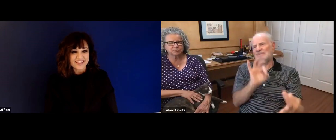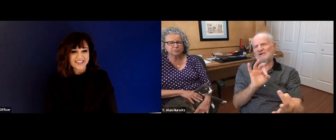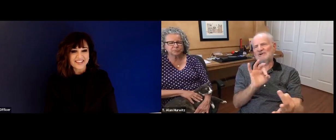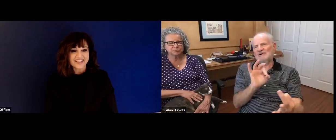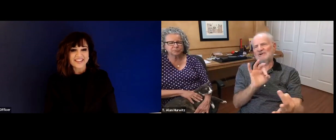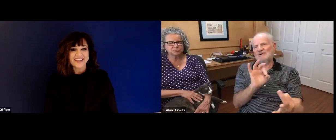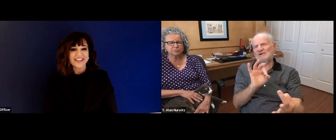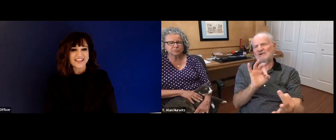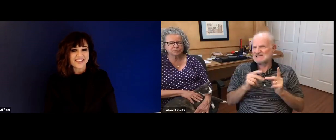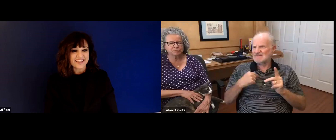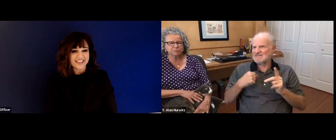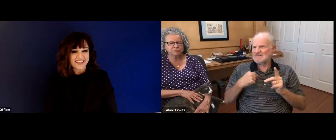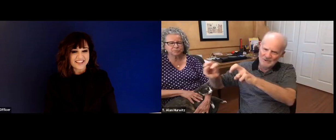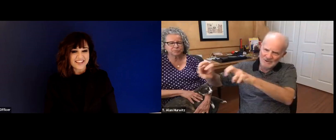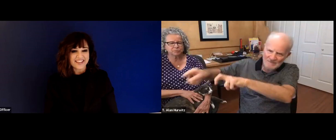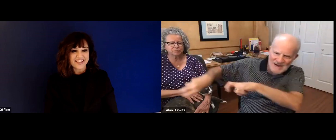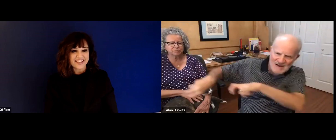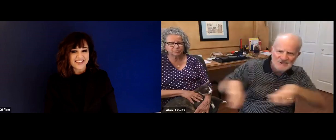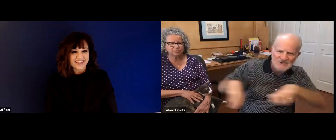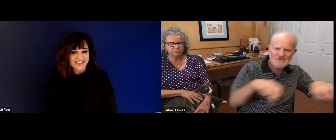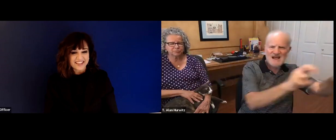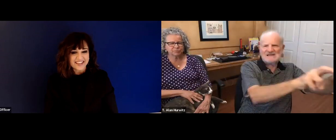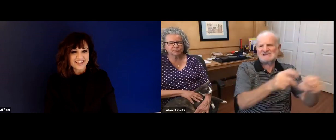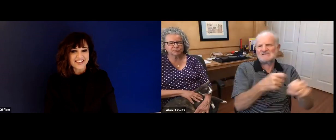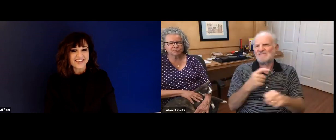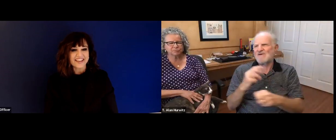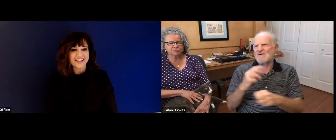background, my skills that I have in this particular fields